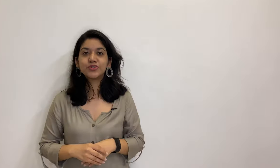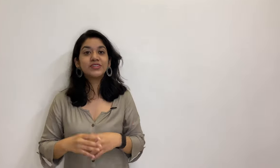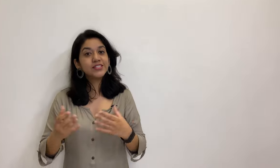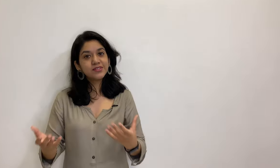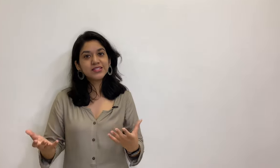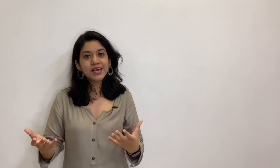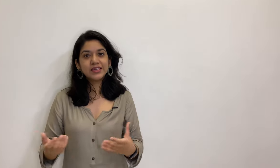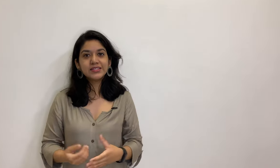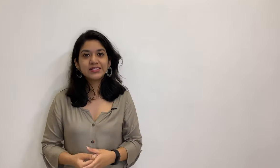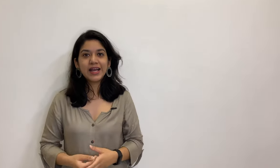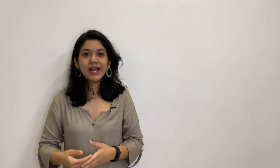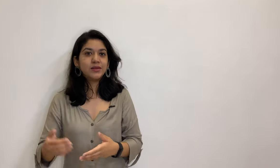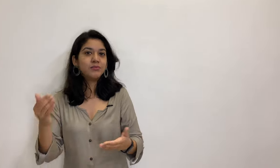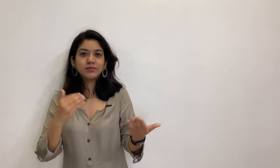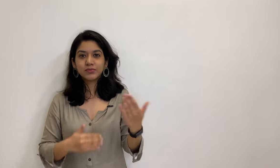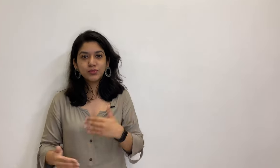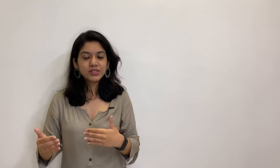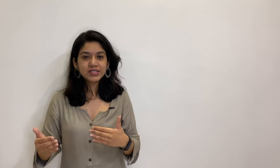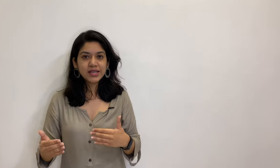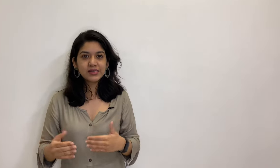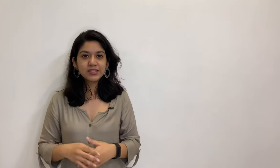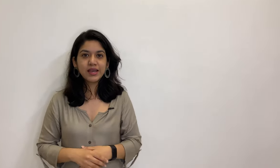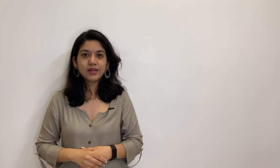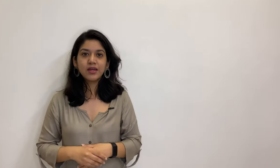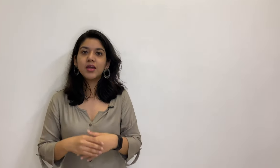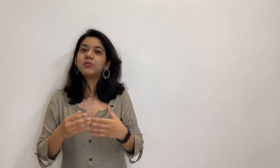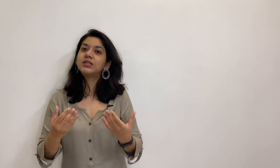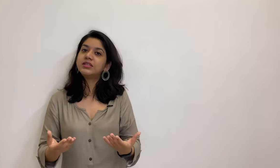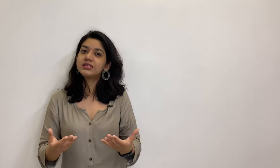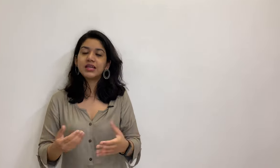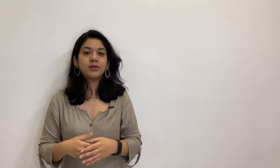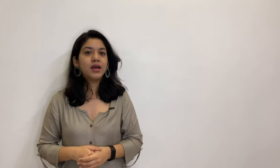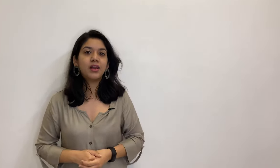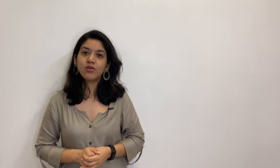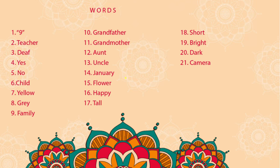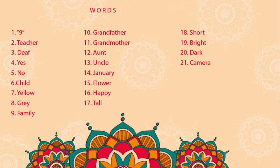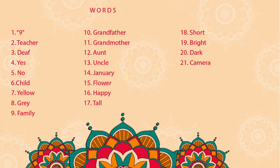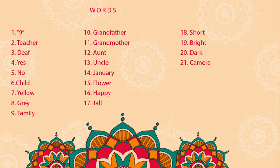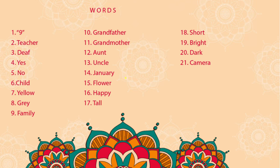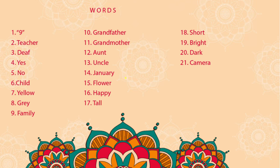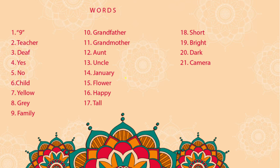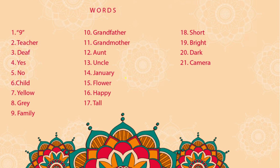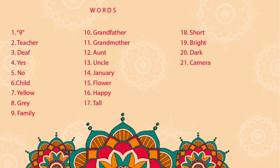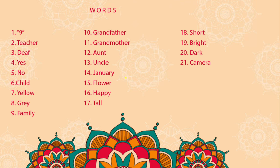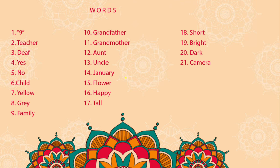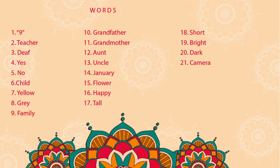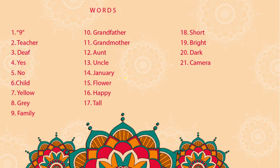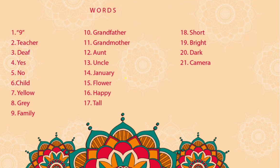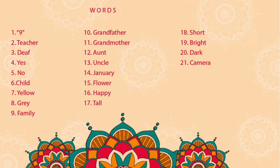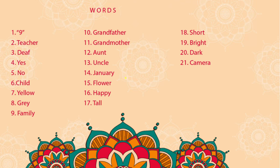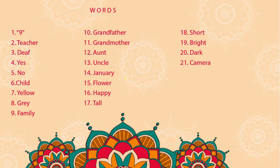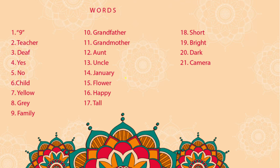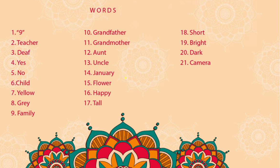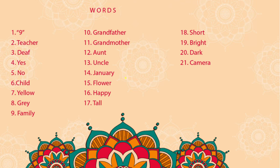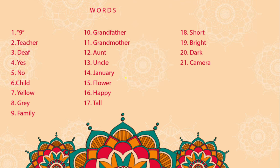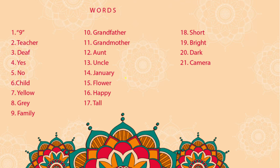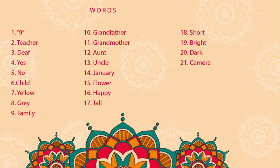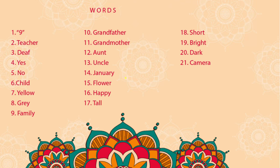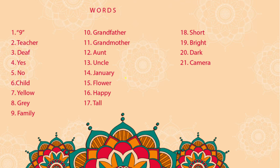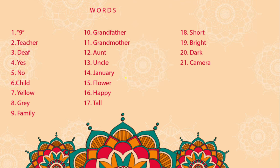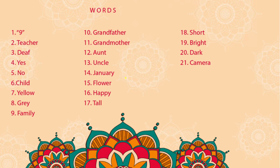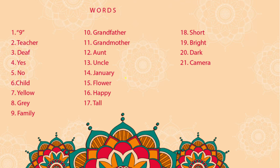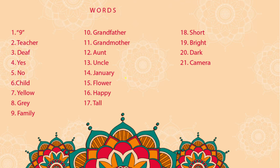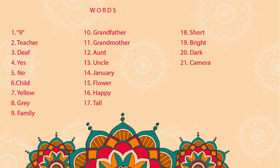So, these are the signs i'll do these signs again but this time I'll not speak. Let's go again